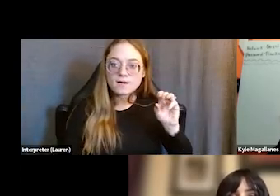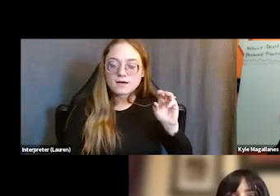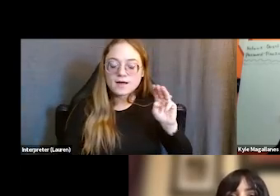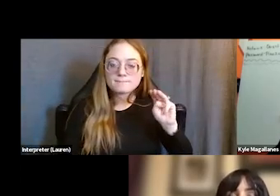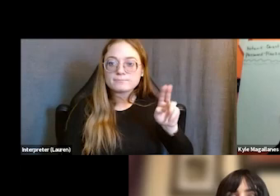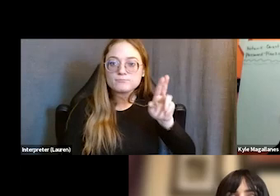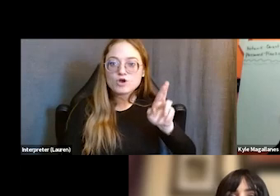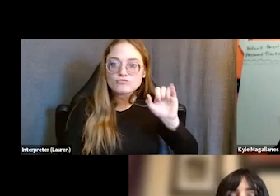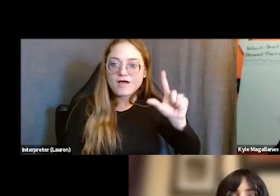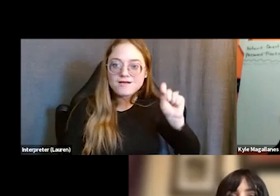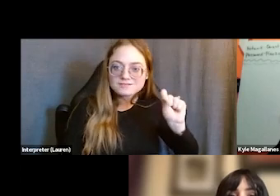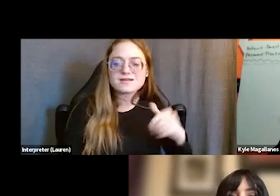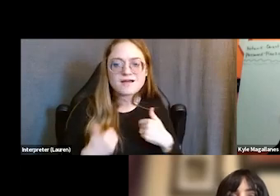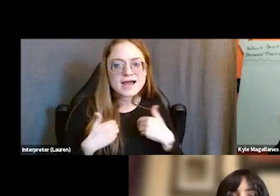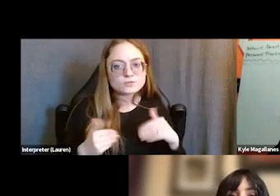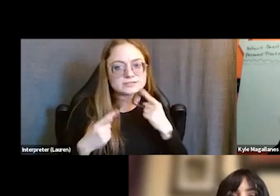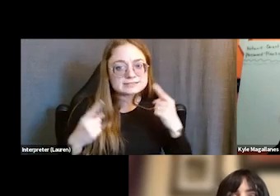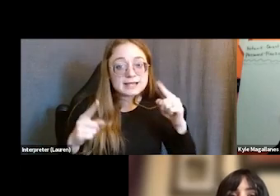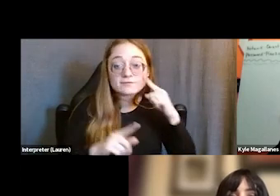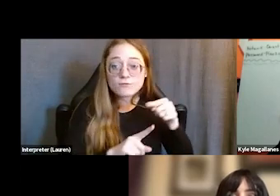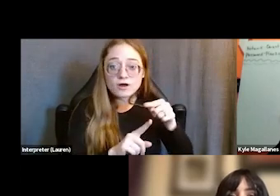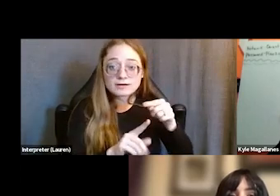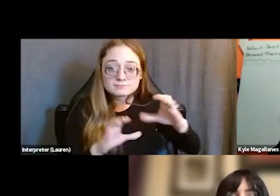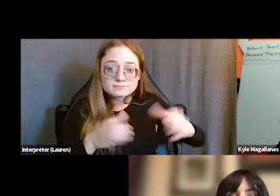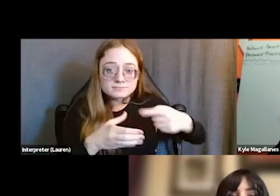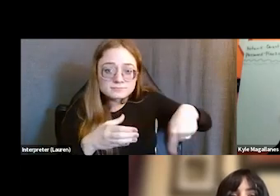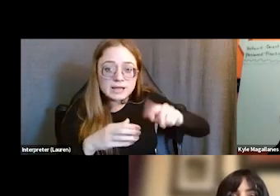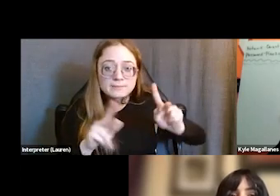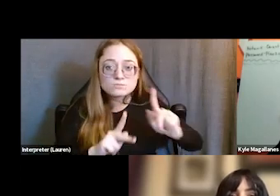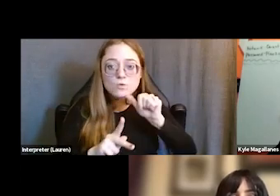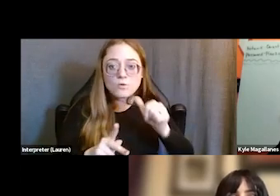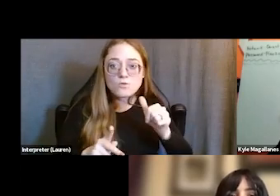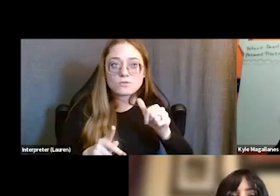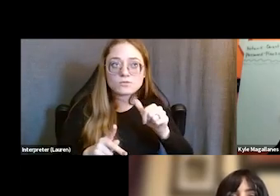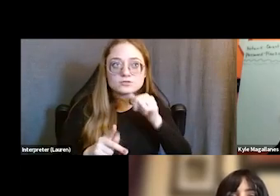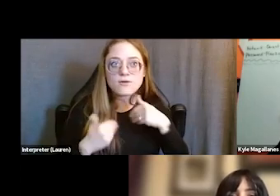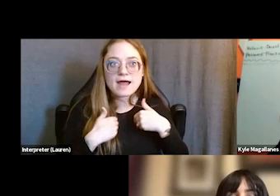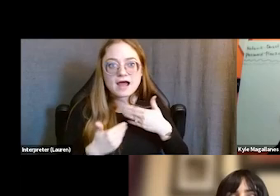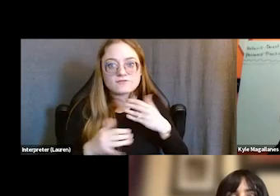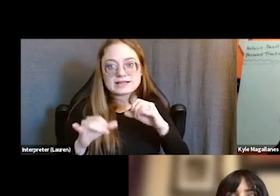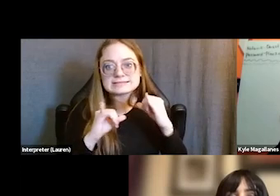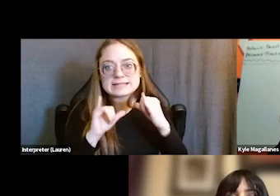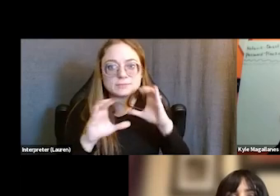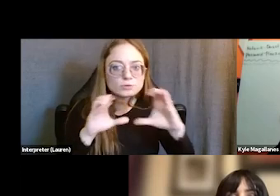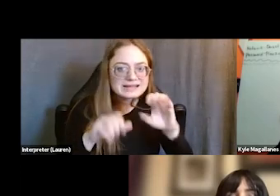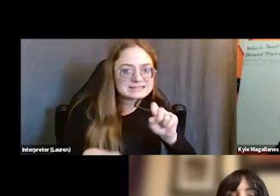for people who have different learning styles, but also different communication styles in expressing what is already such a difficult thing to express,